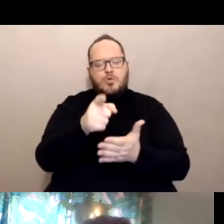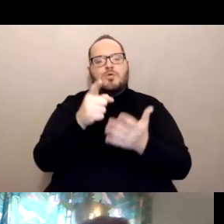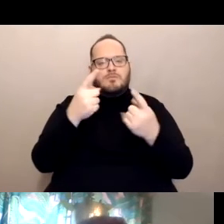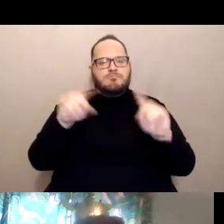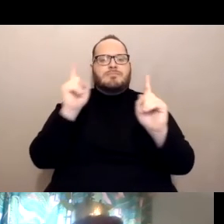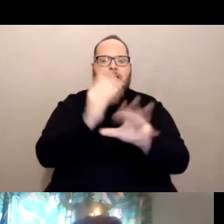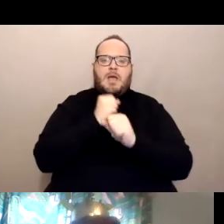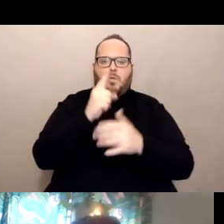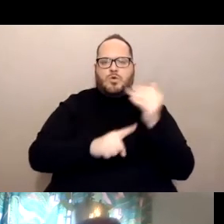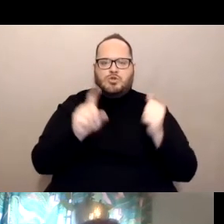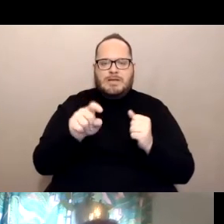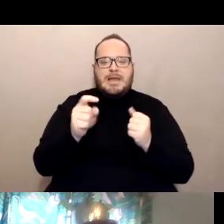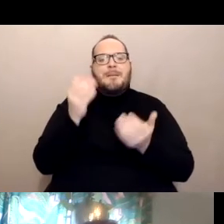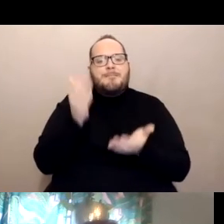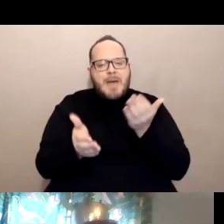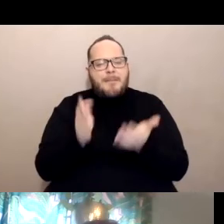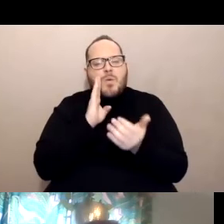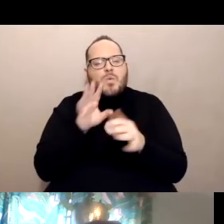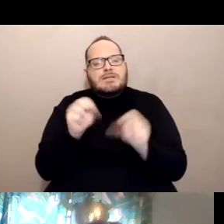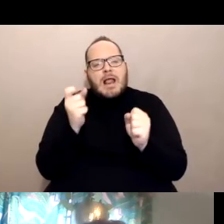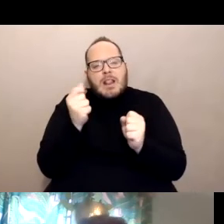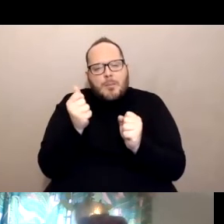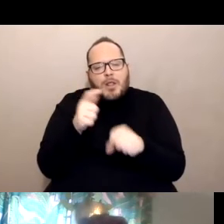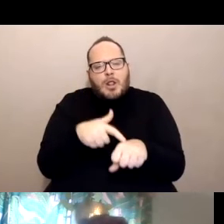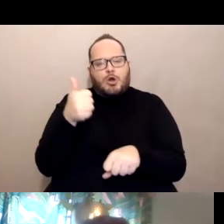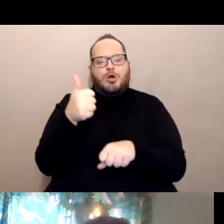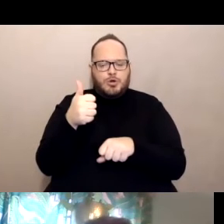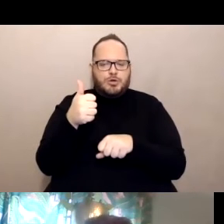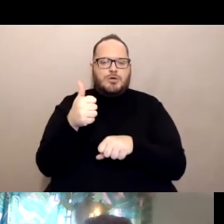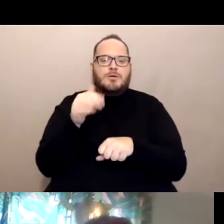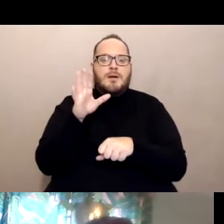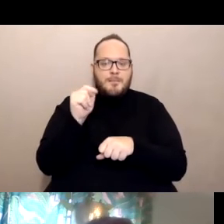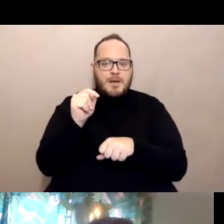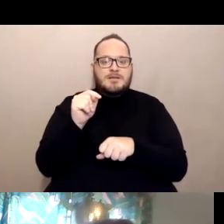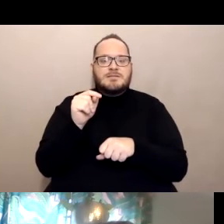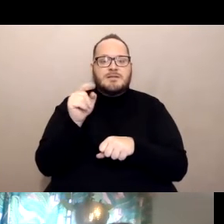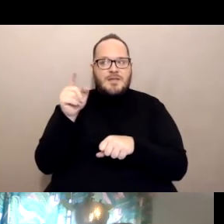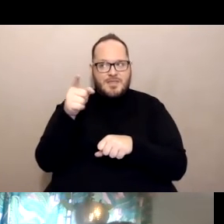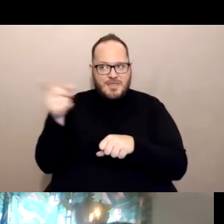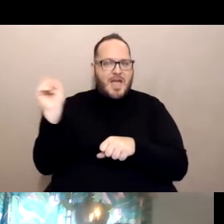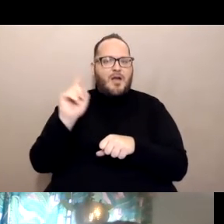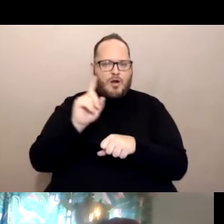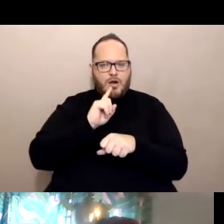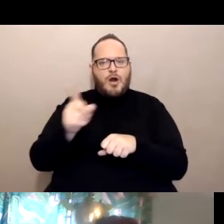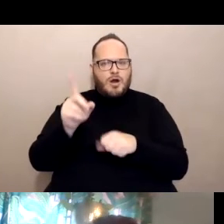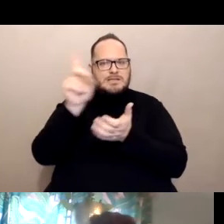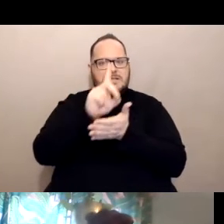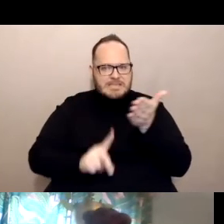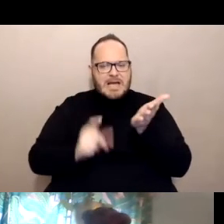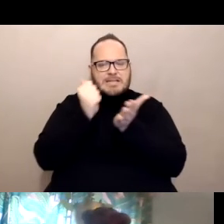It may just take a little bit longer but they're designed to help you with over 250 languages.